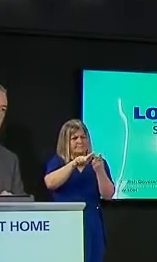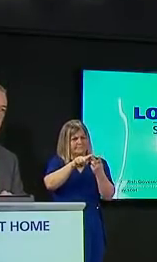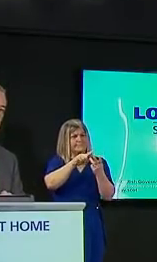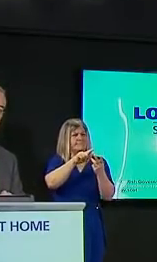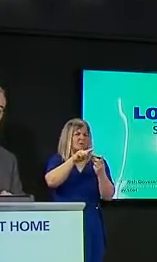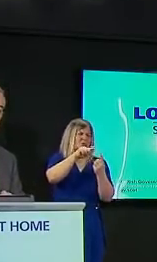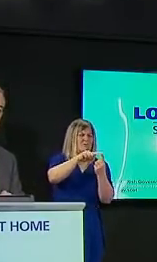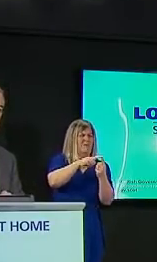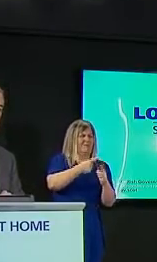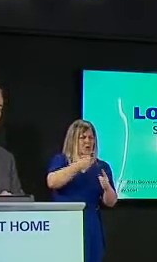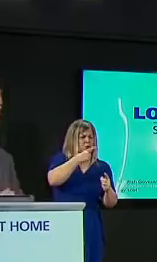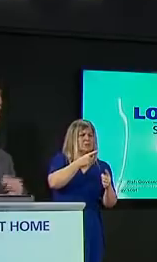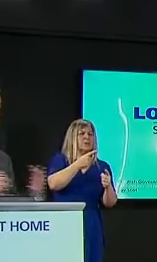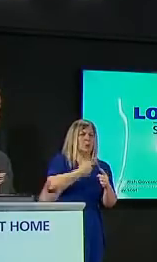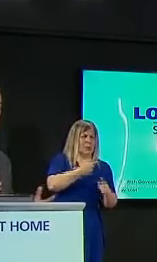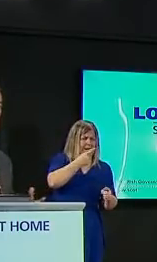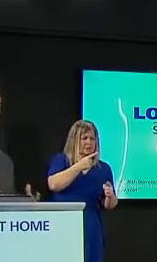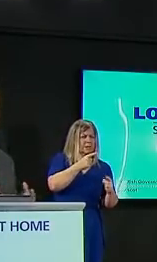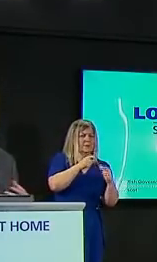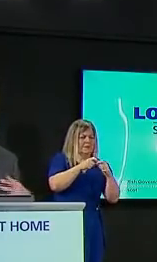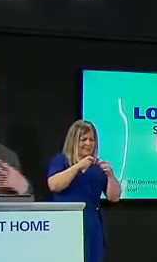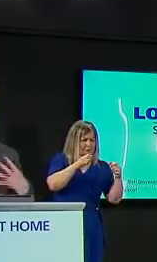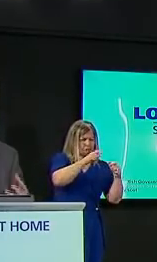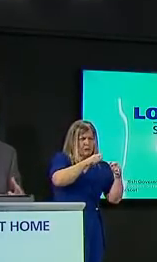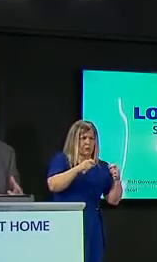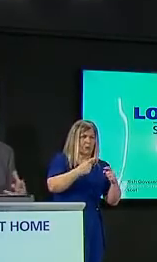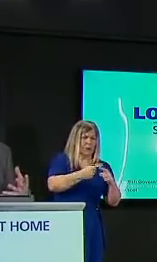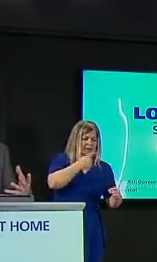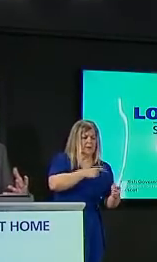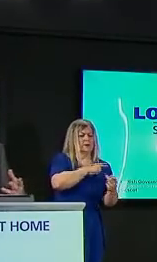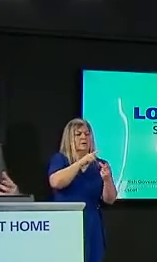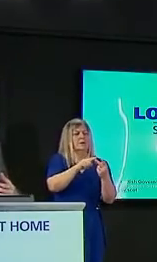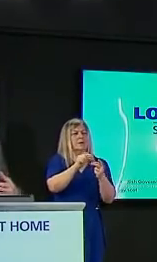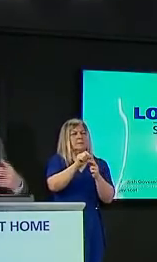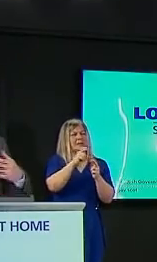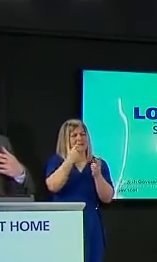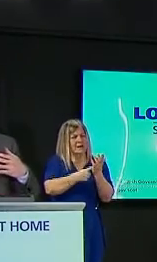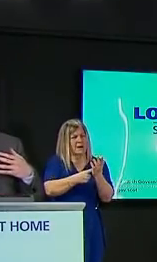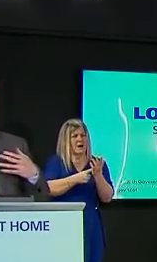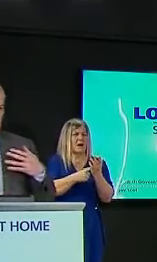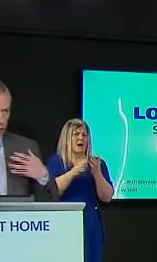24 hours and then there's genomic sequencing which is a much more involved process and that takes